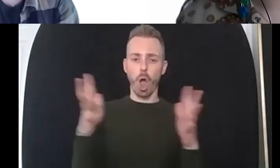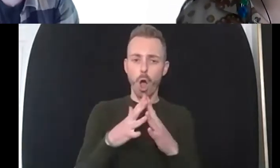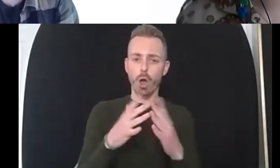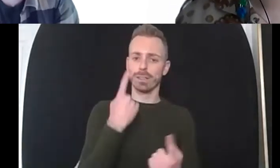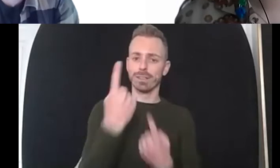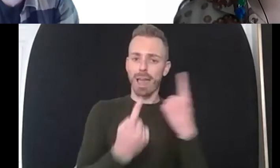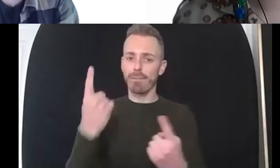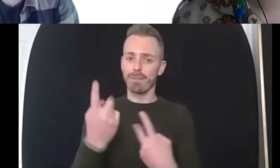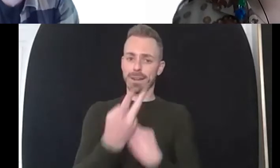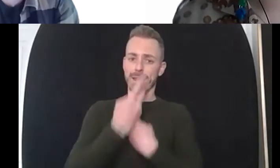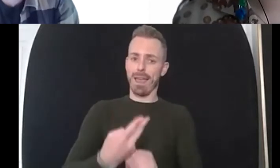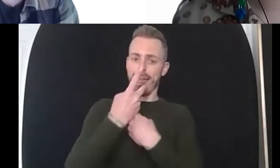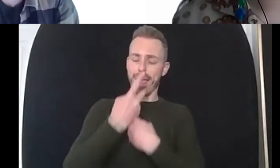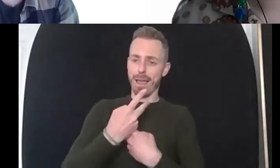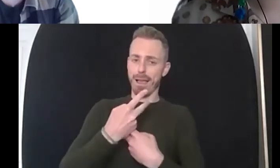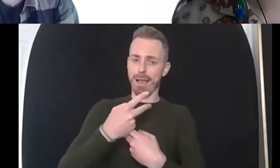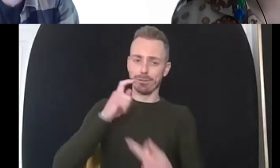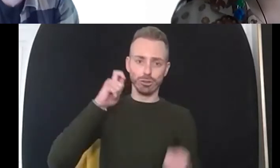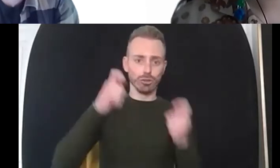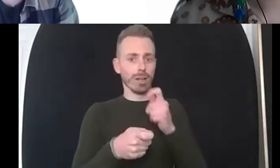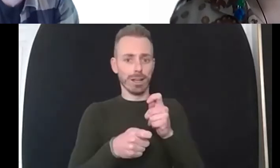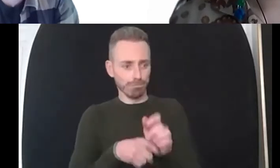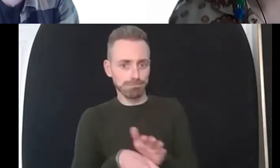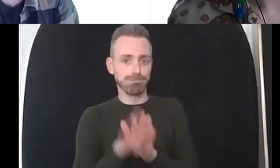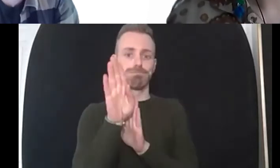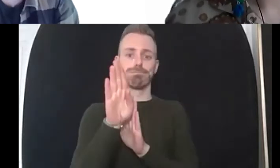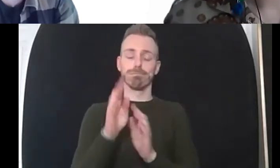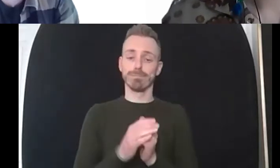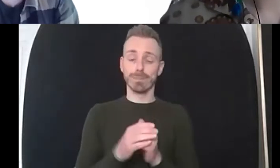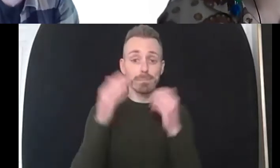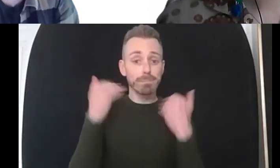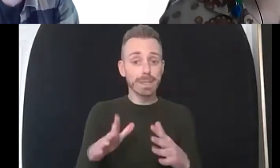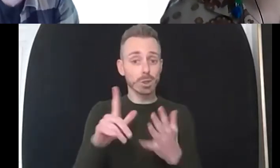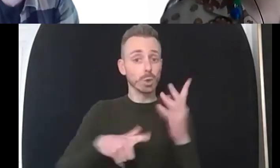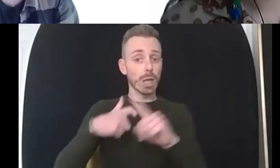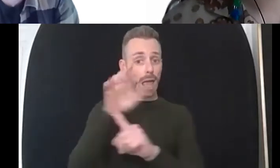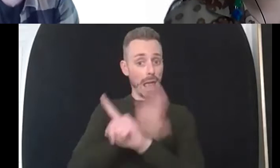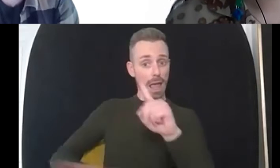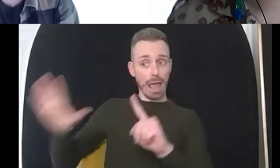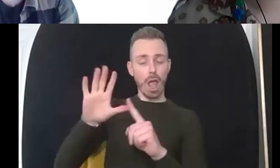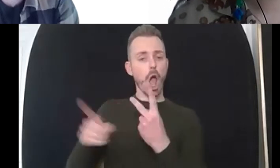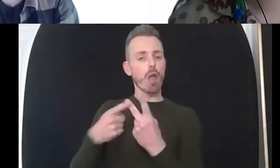there was a pilot done of this um somewhere else in the country a little while ago and